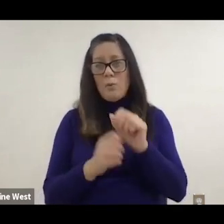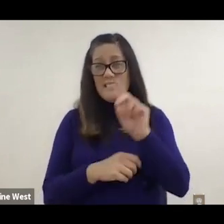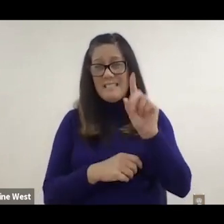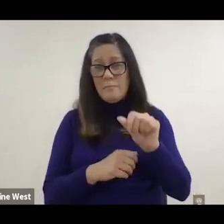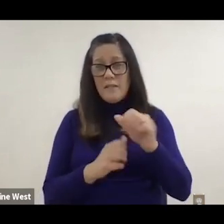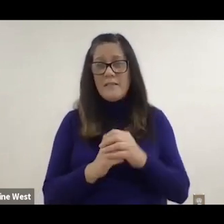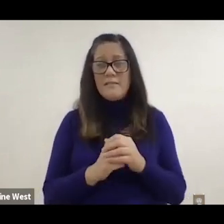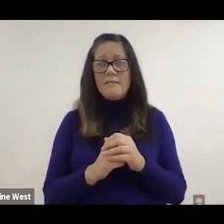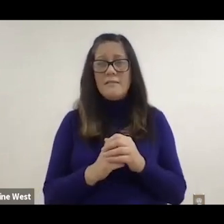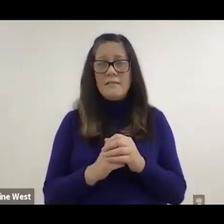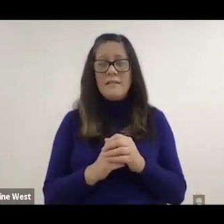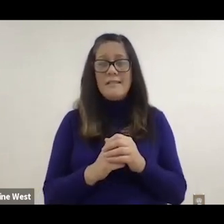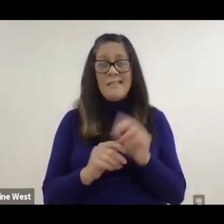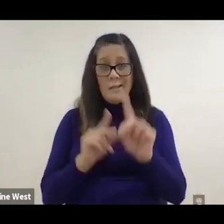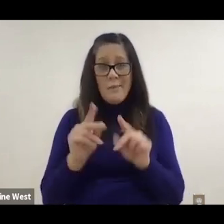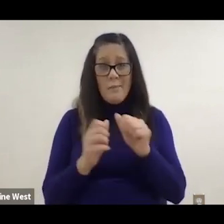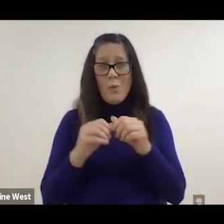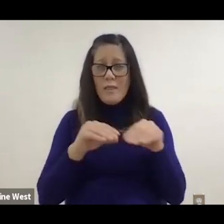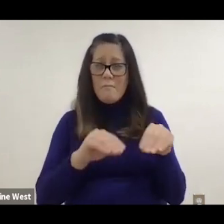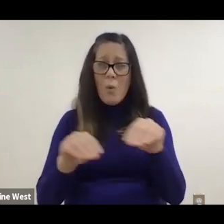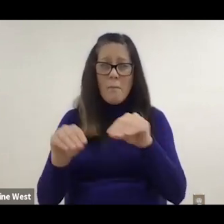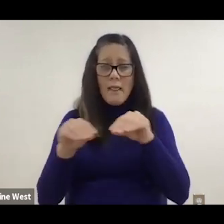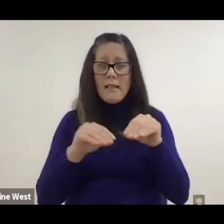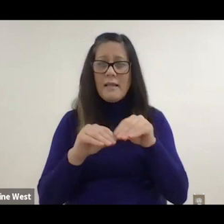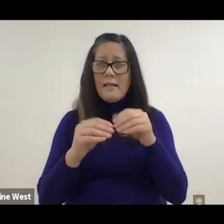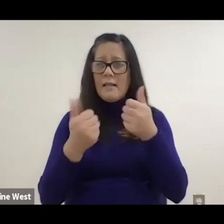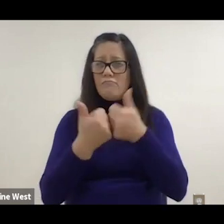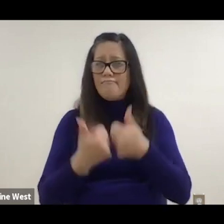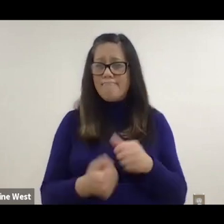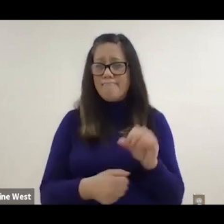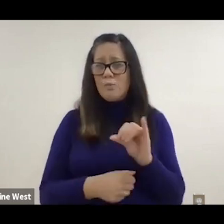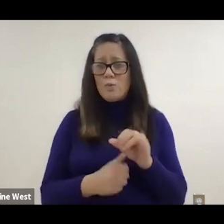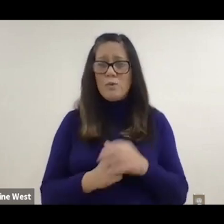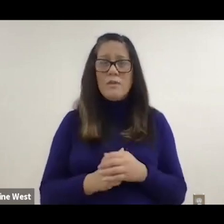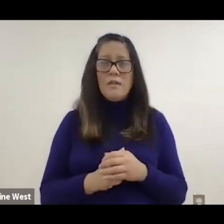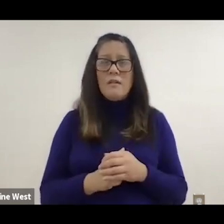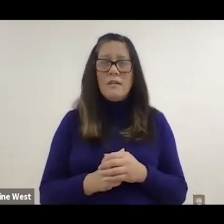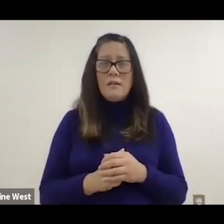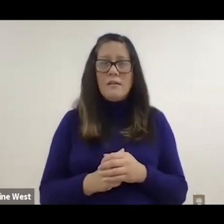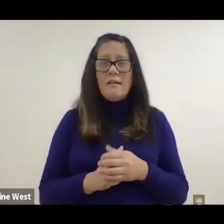People, especially people with mobility impairments and one thing that every